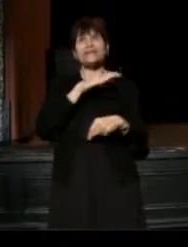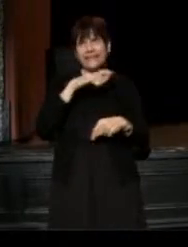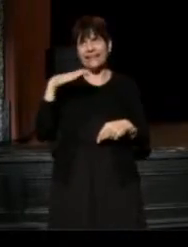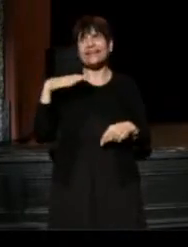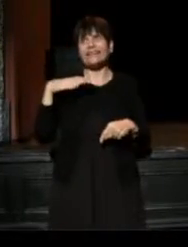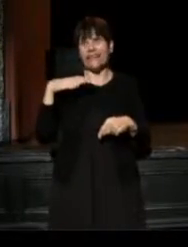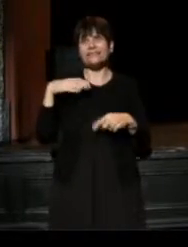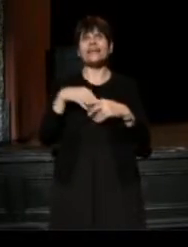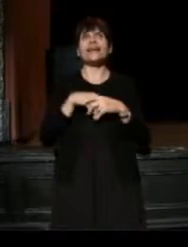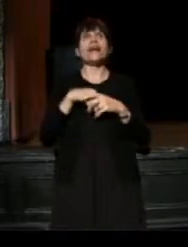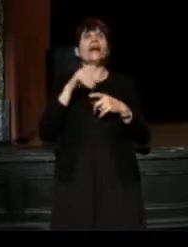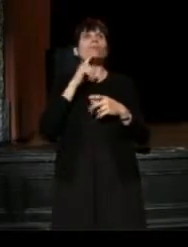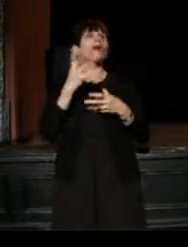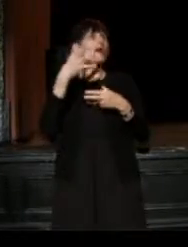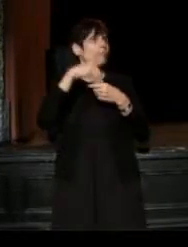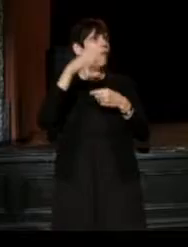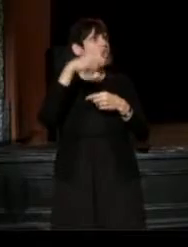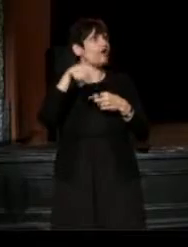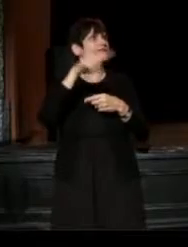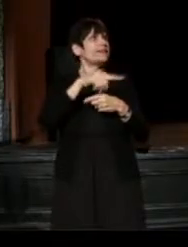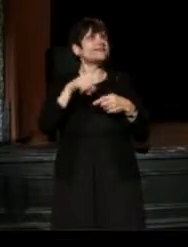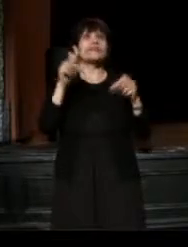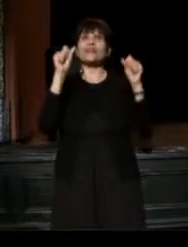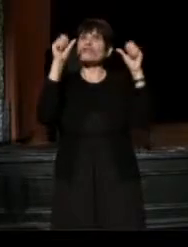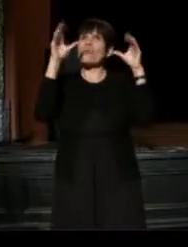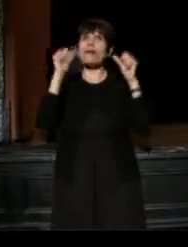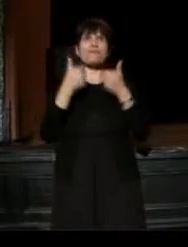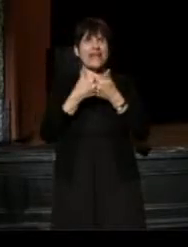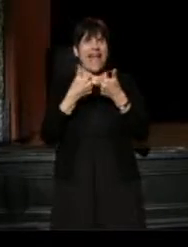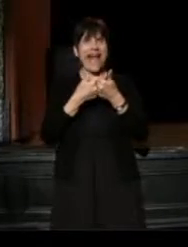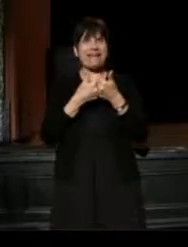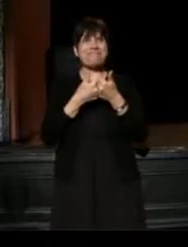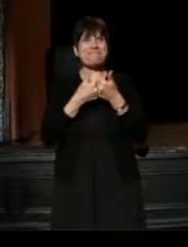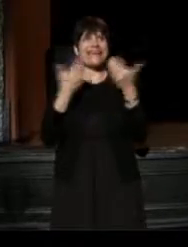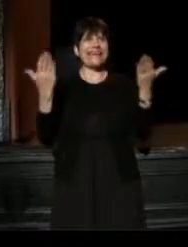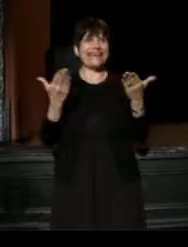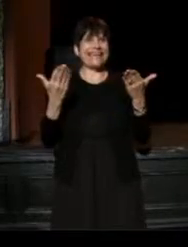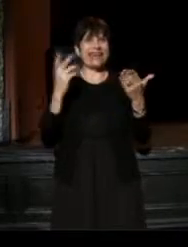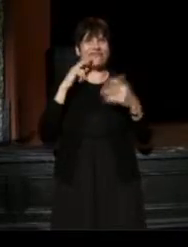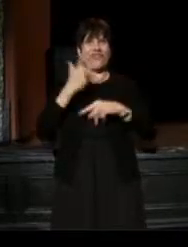and be a part of this incredible game we've had here at the past three days,